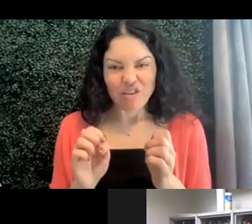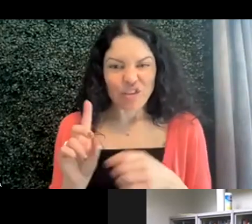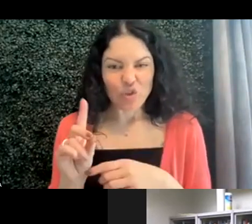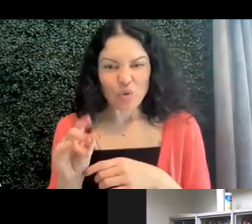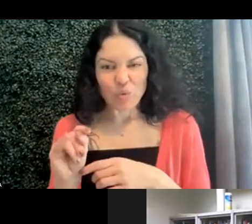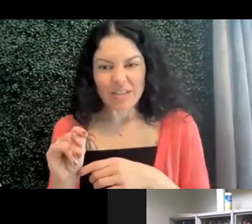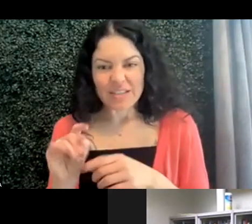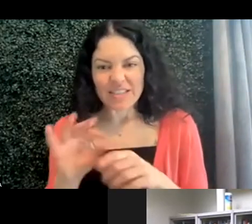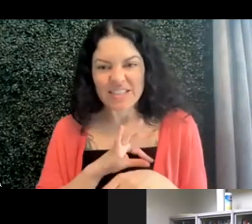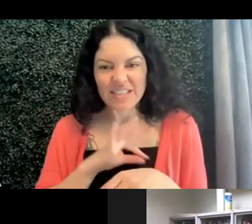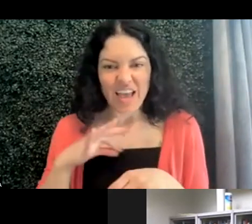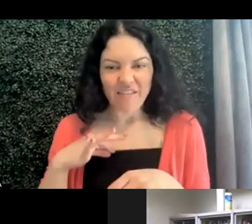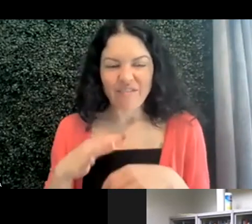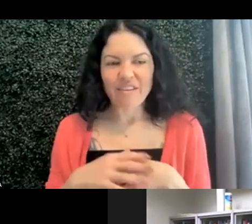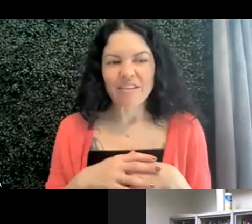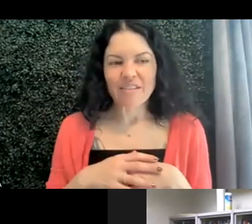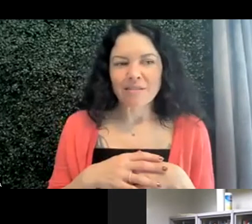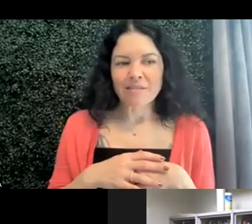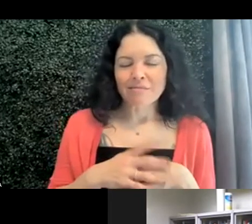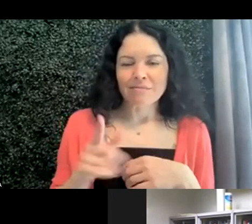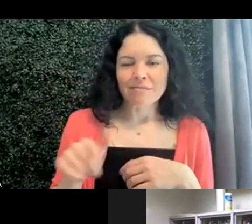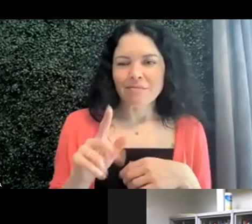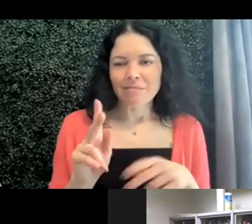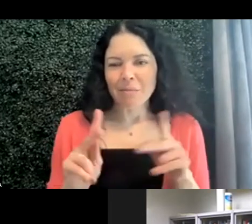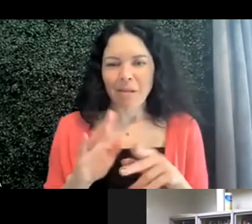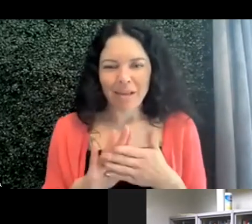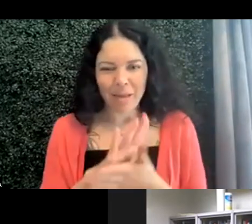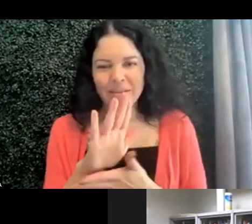and affiliated folks on the University of Washington campus.